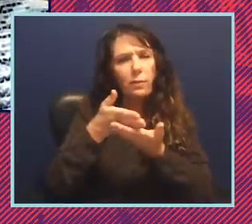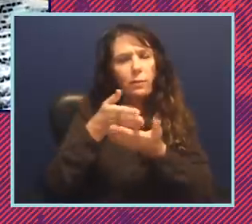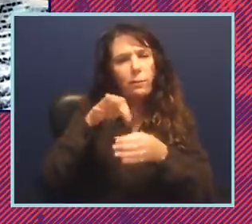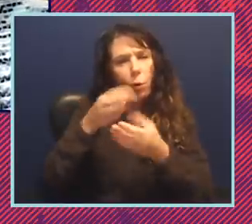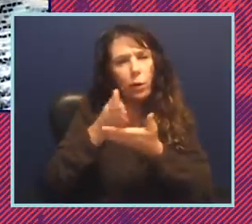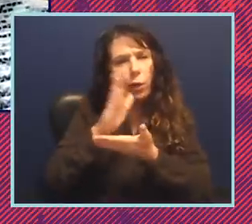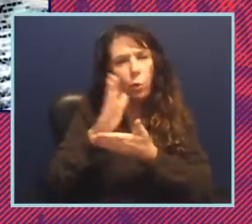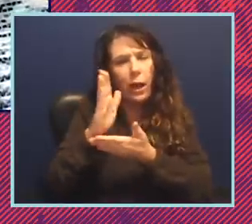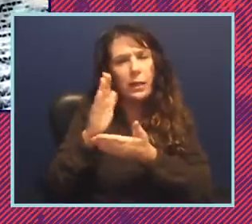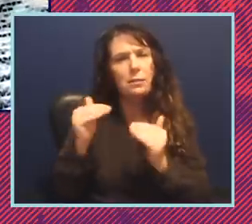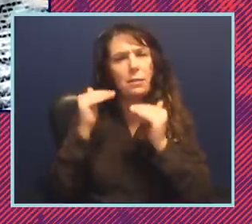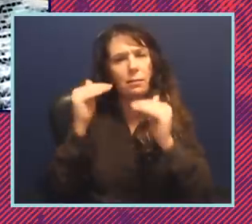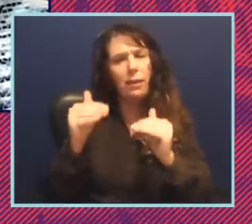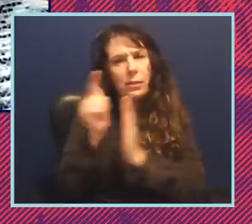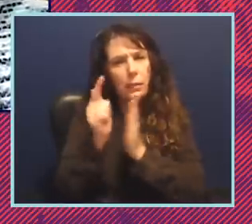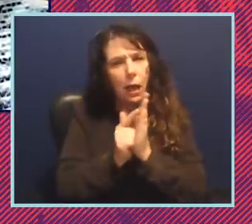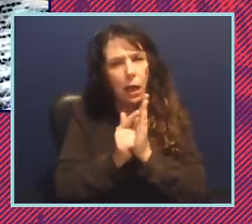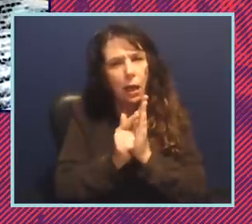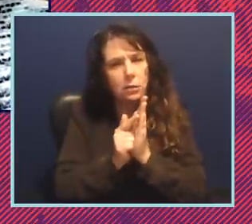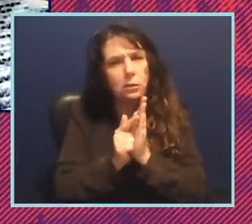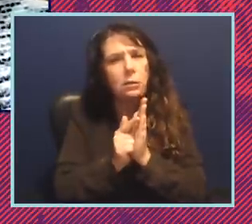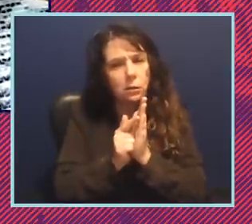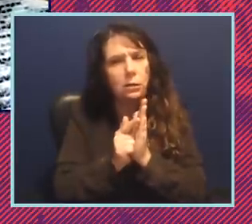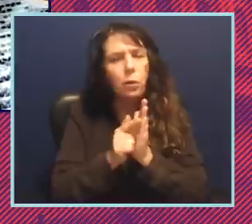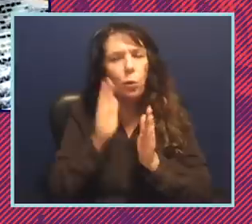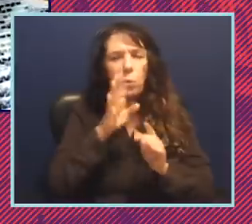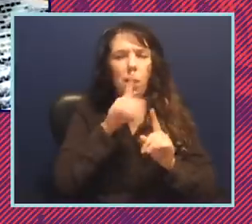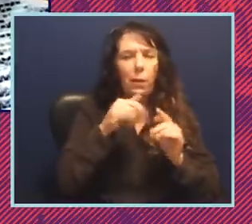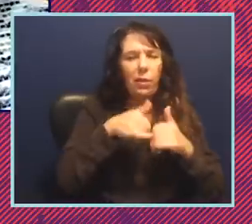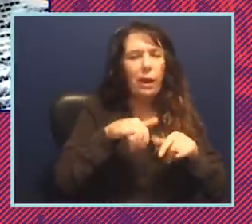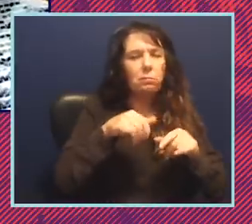we're going to get to um also as we talk about the legislative agenda in the next section but